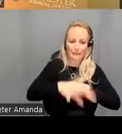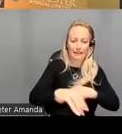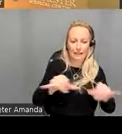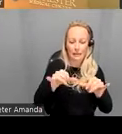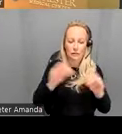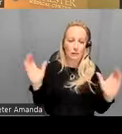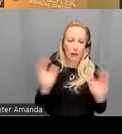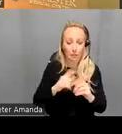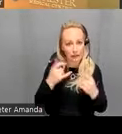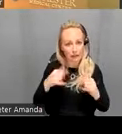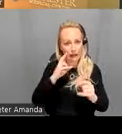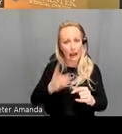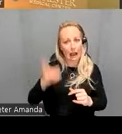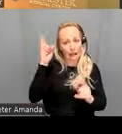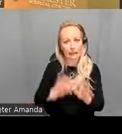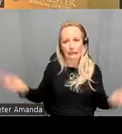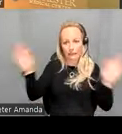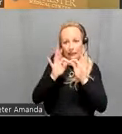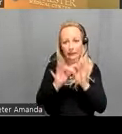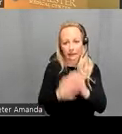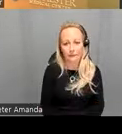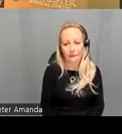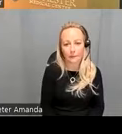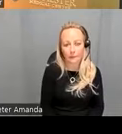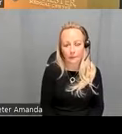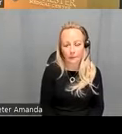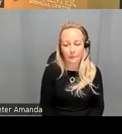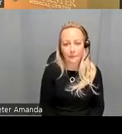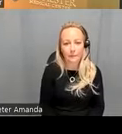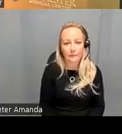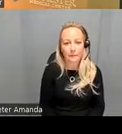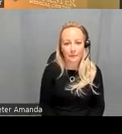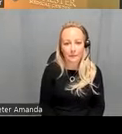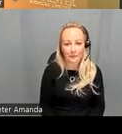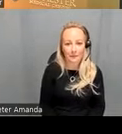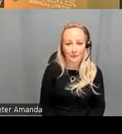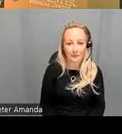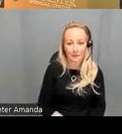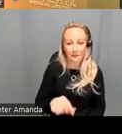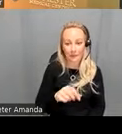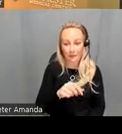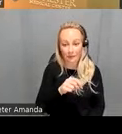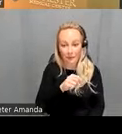significant another question question that comes up is can this predict diagnosis out of samples so